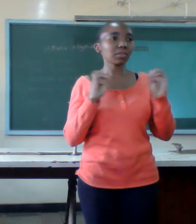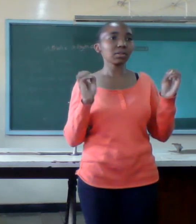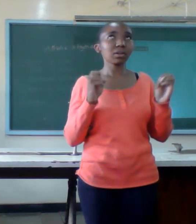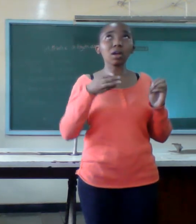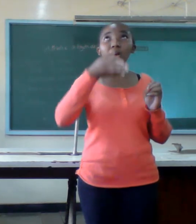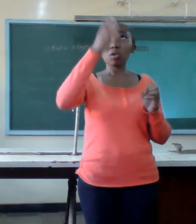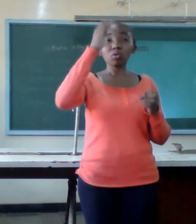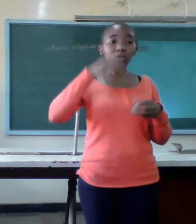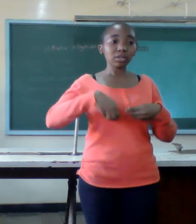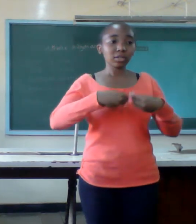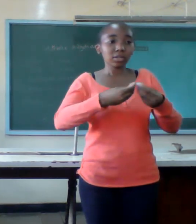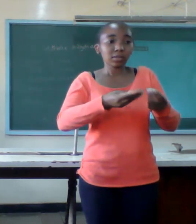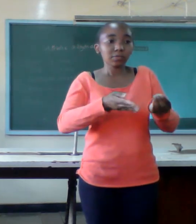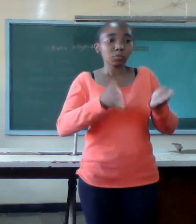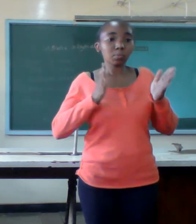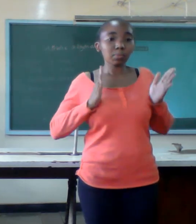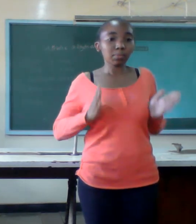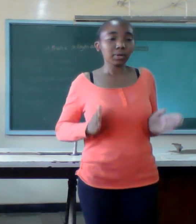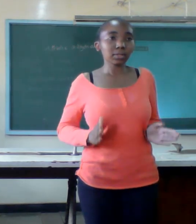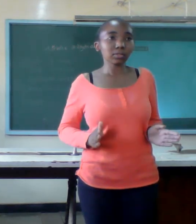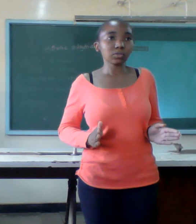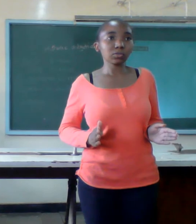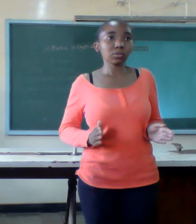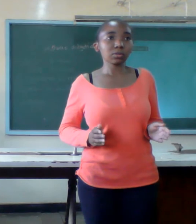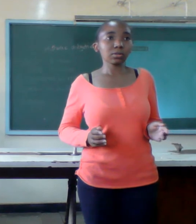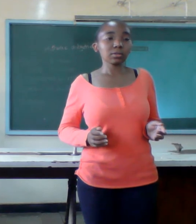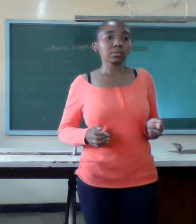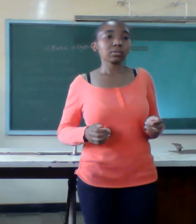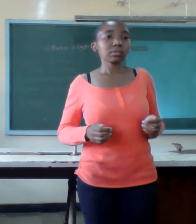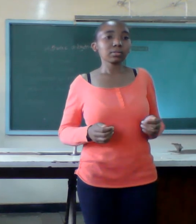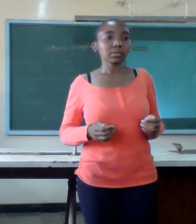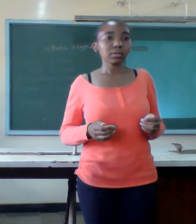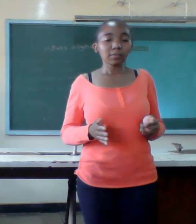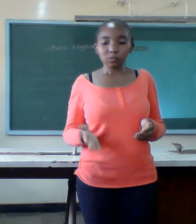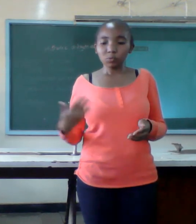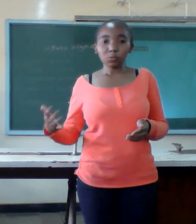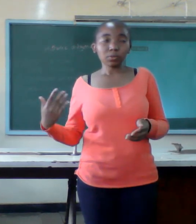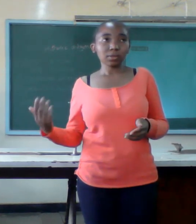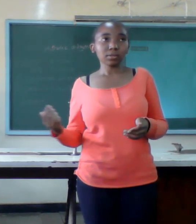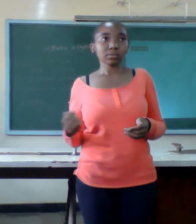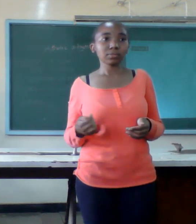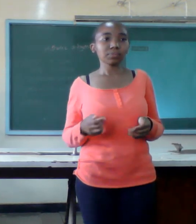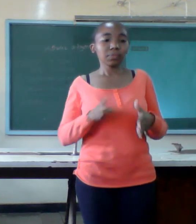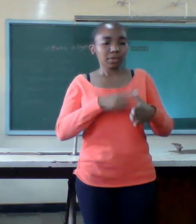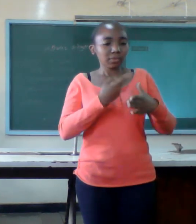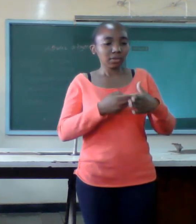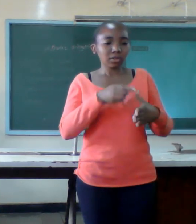the form of law materials in order for you to mold the person that you desire